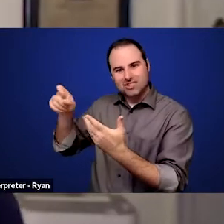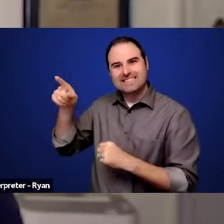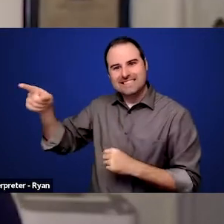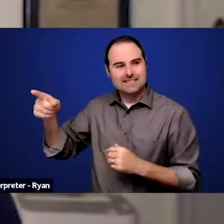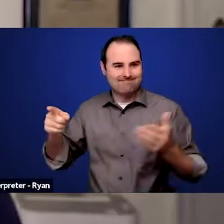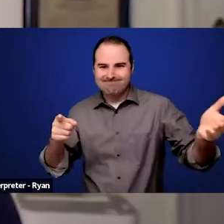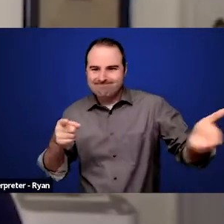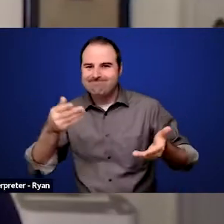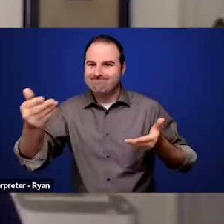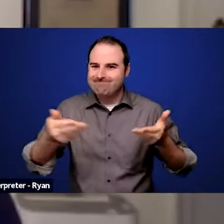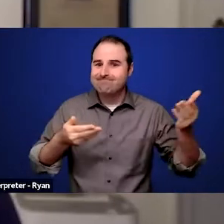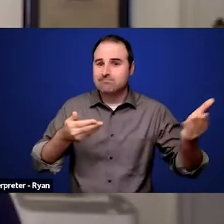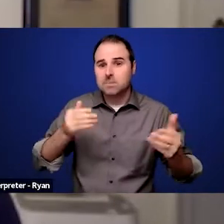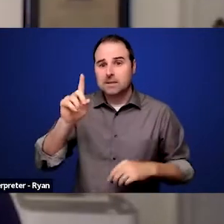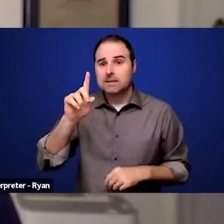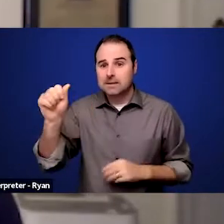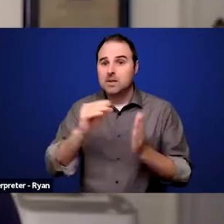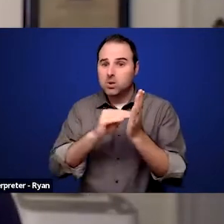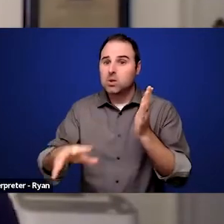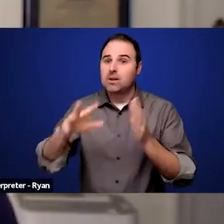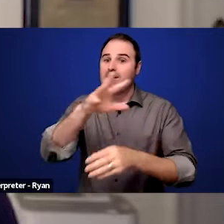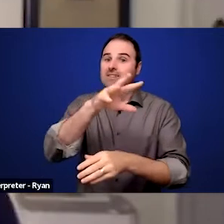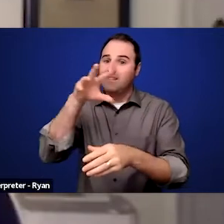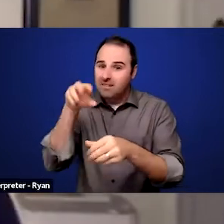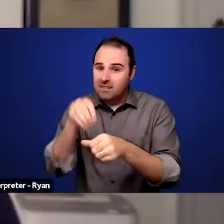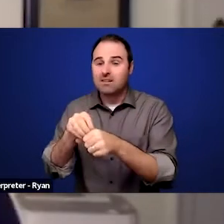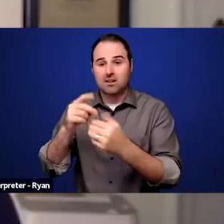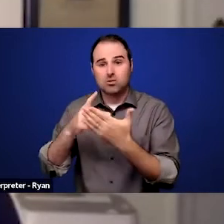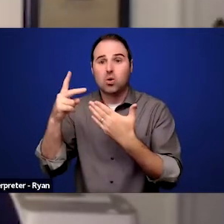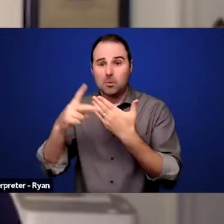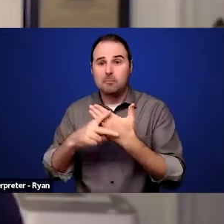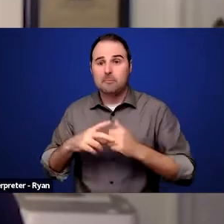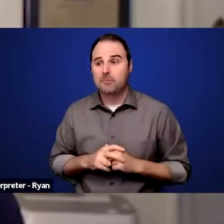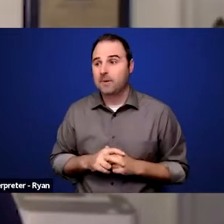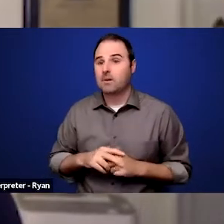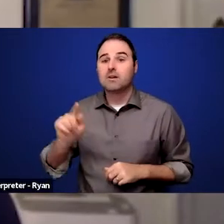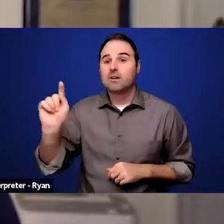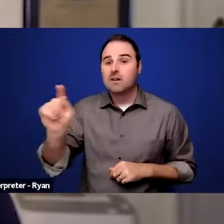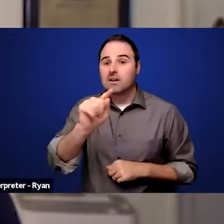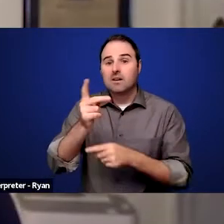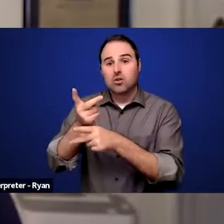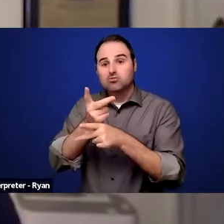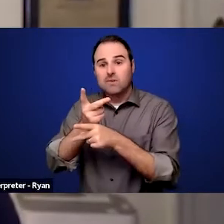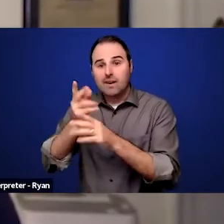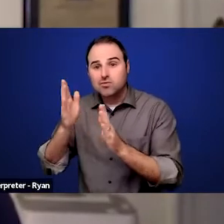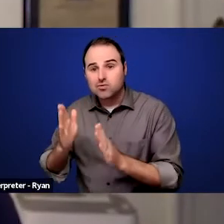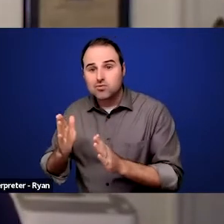to the program and making sure that the supervisors and managers are reasonably knowledgeable